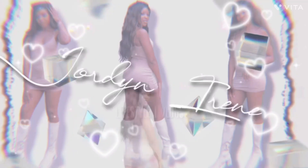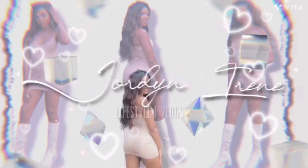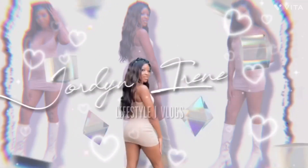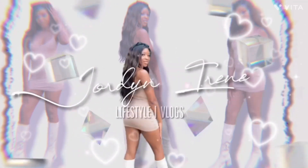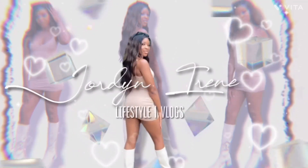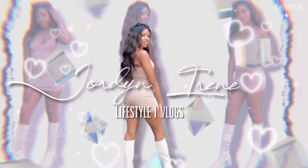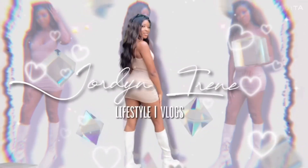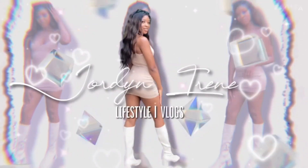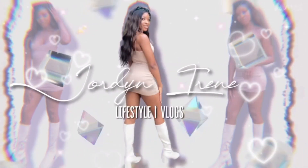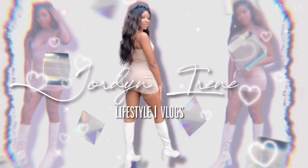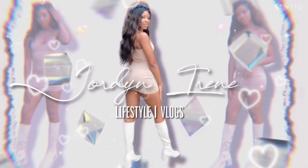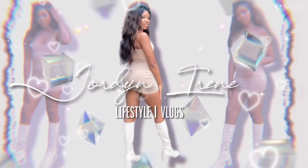foreign